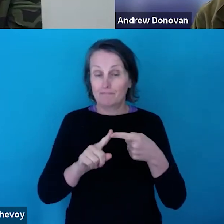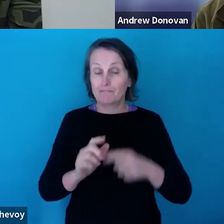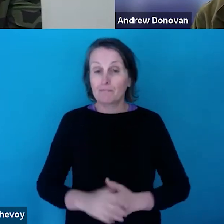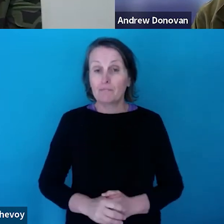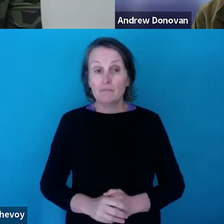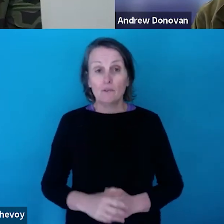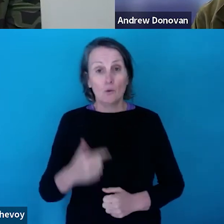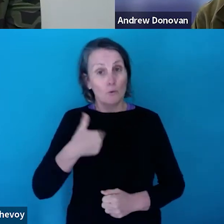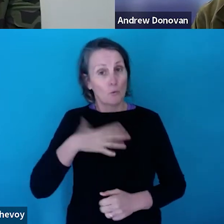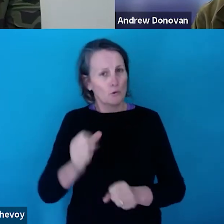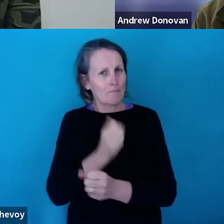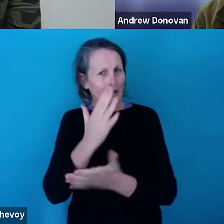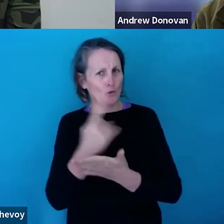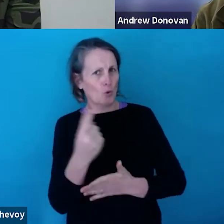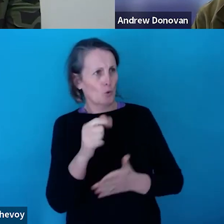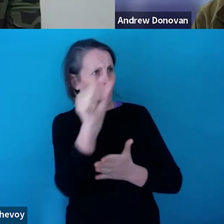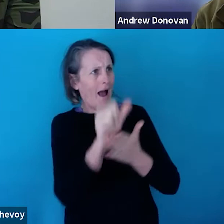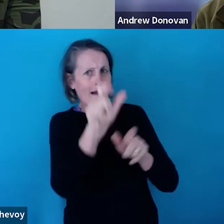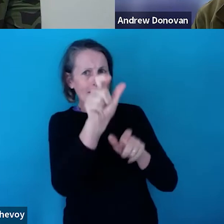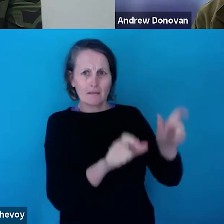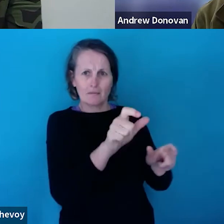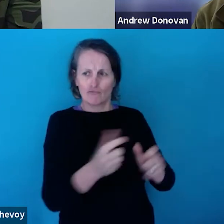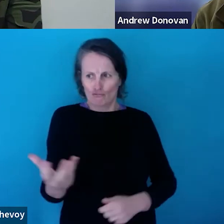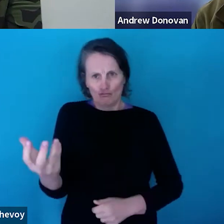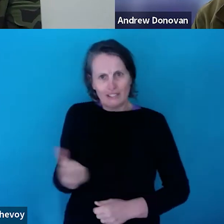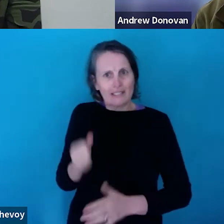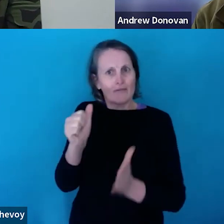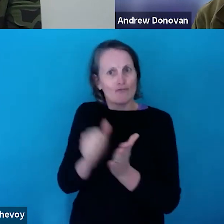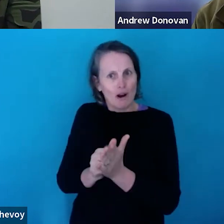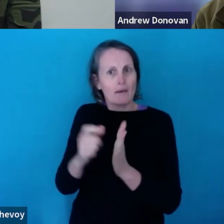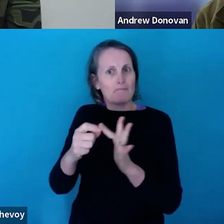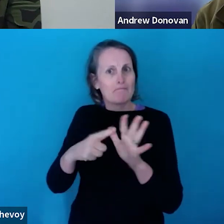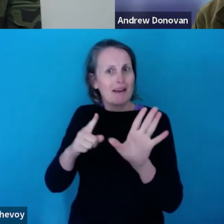to see artists paid properly for their work.